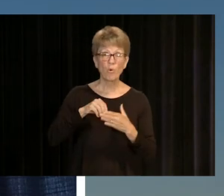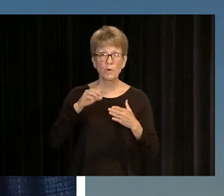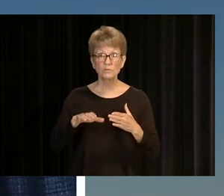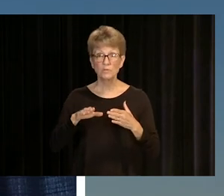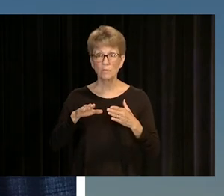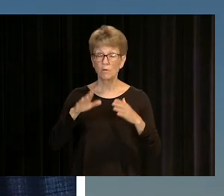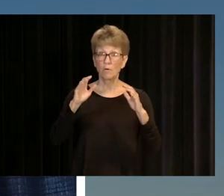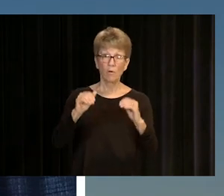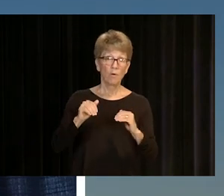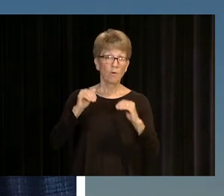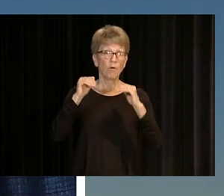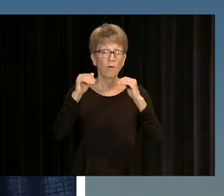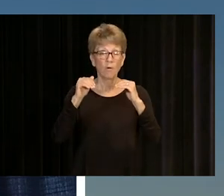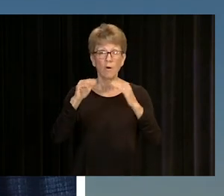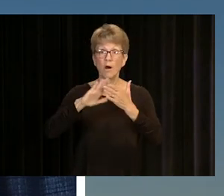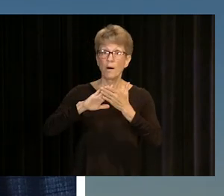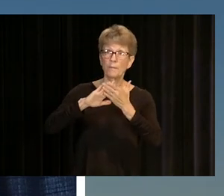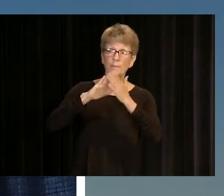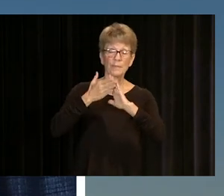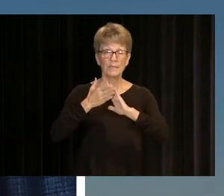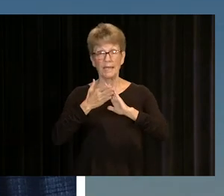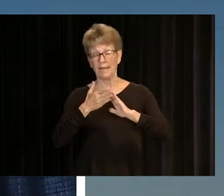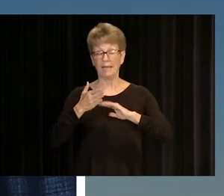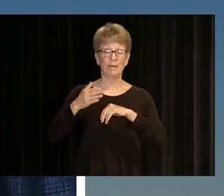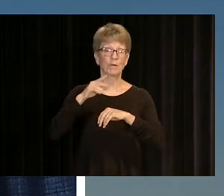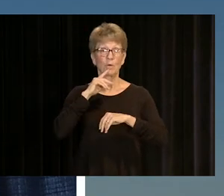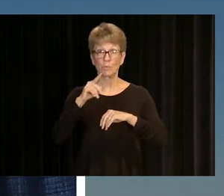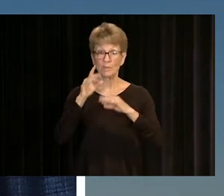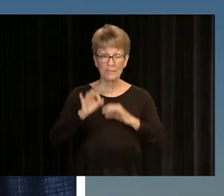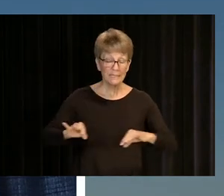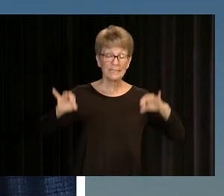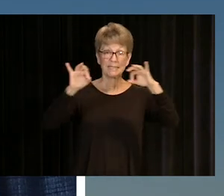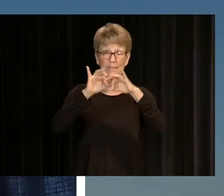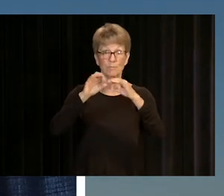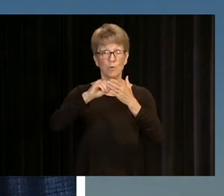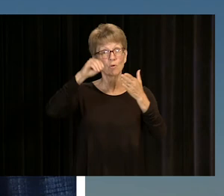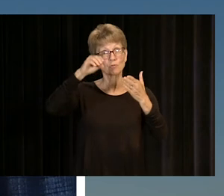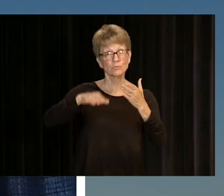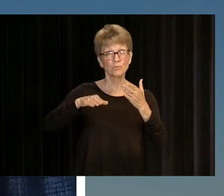TO A PERSON EXECUTIVE VICE CHANCELLOR DR. JUSTIN LONON CALLED MR. BROOKHAVEN, SEEMINGLY OVERNIGHT.